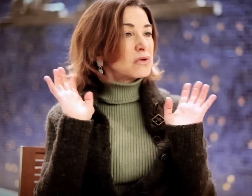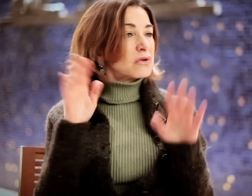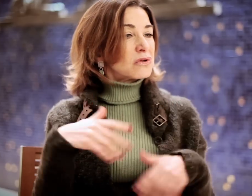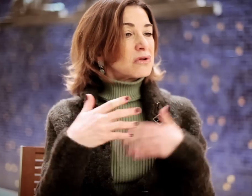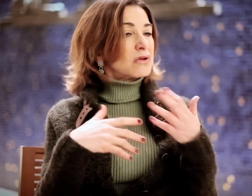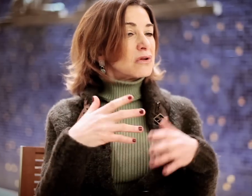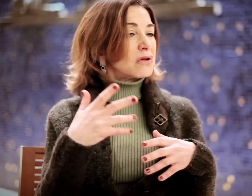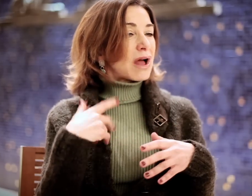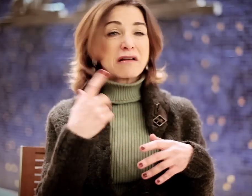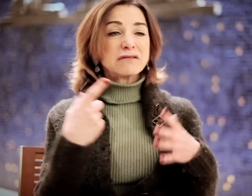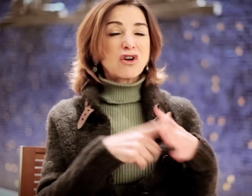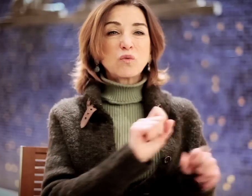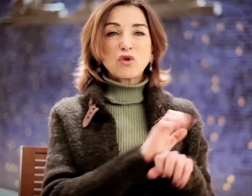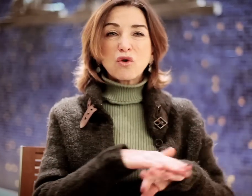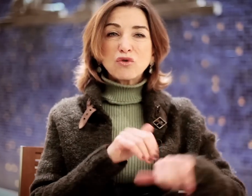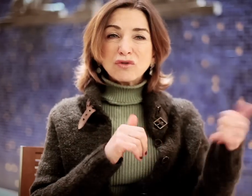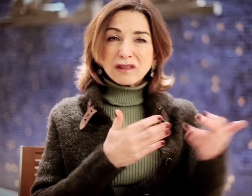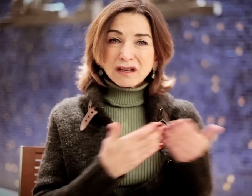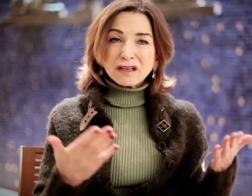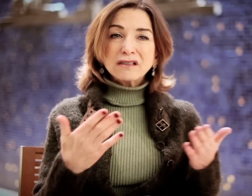So, as I went on, I started working on other things.